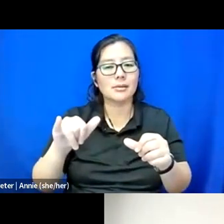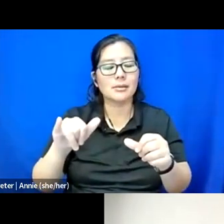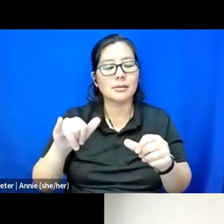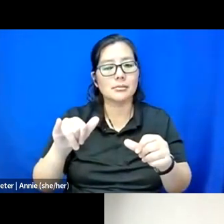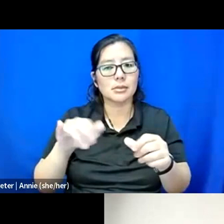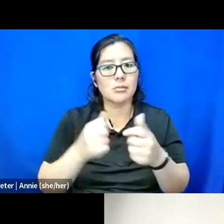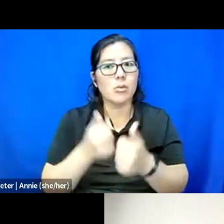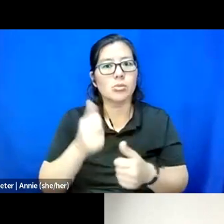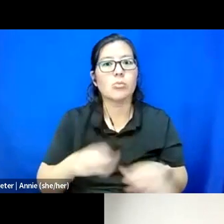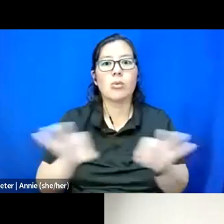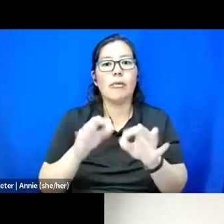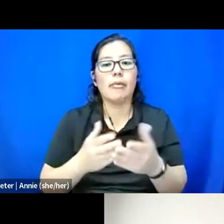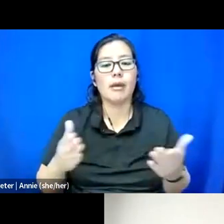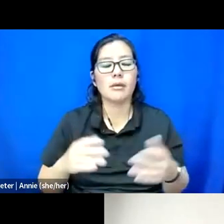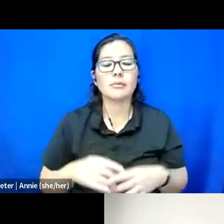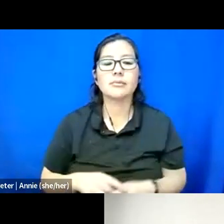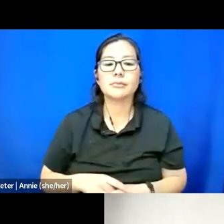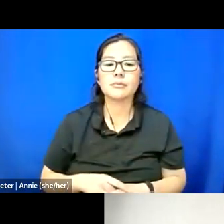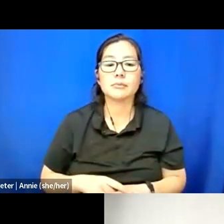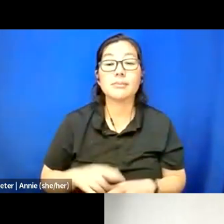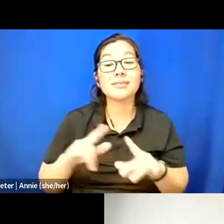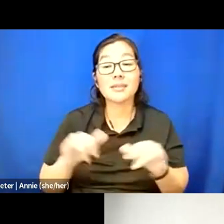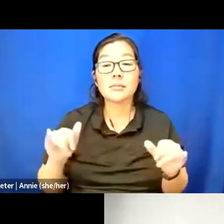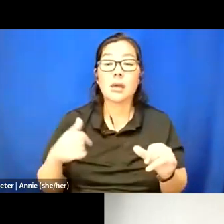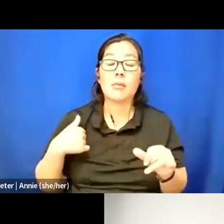but I also feel like I've been doing a lot of, like, self-preservation.